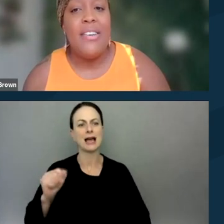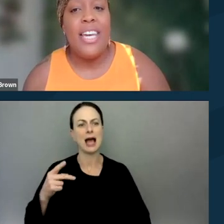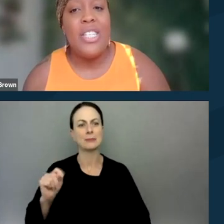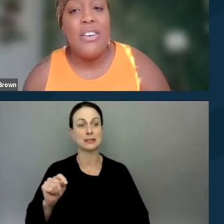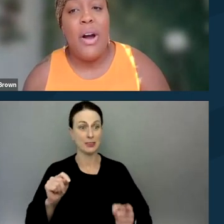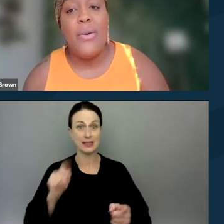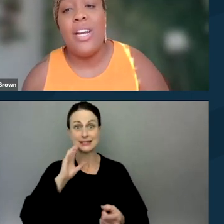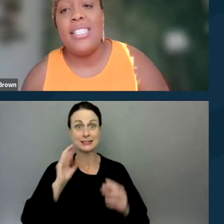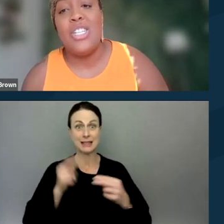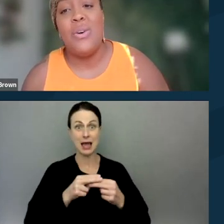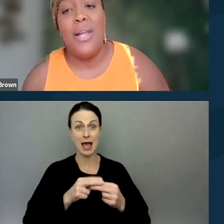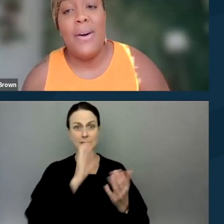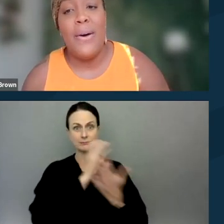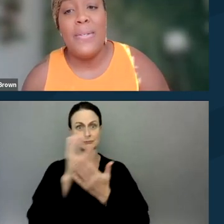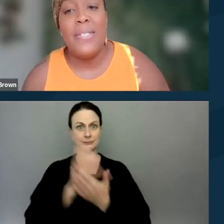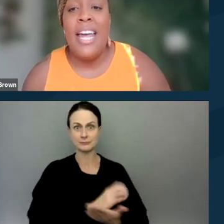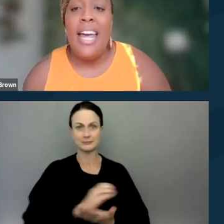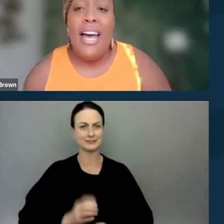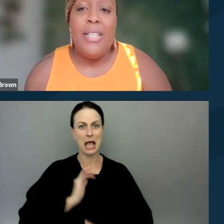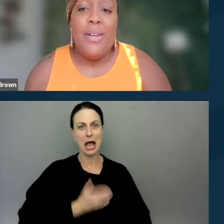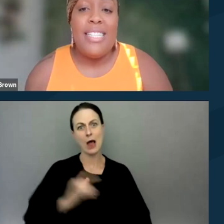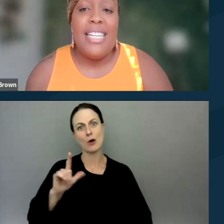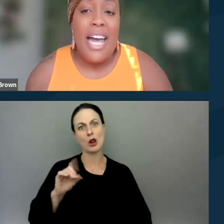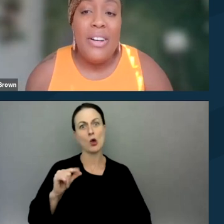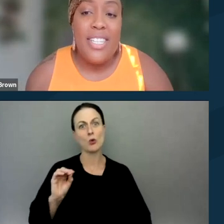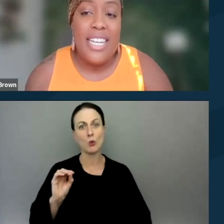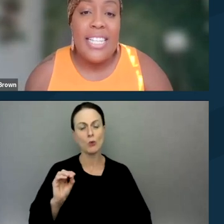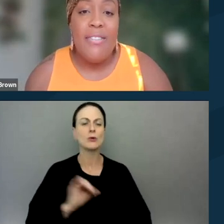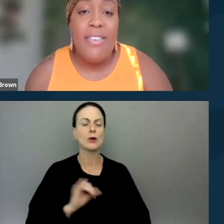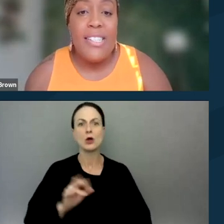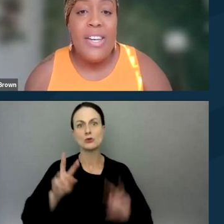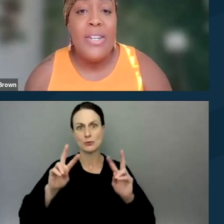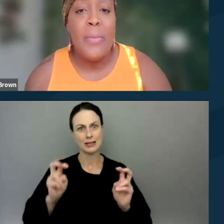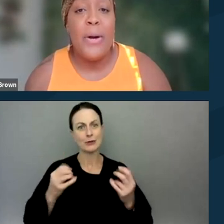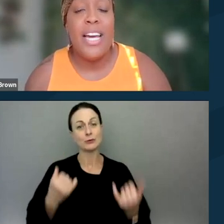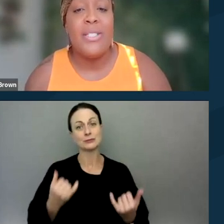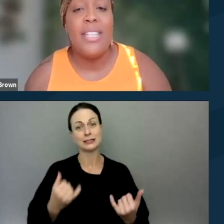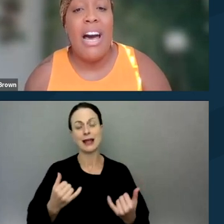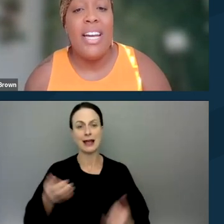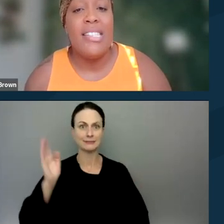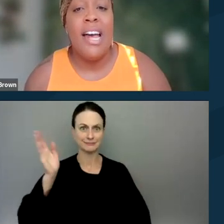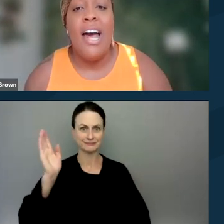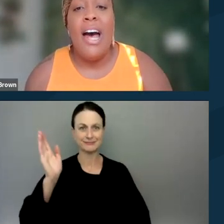of each of our organizational logos, as well as the title of today's event, No Protest Without Us,